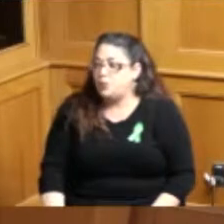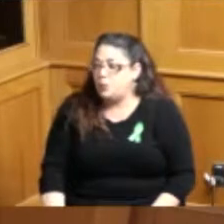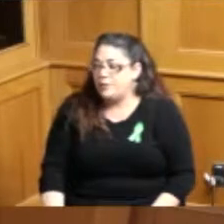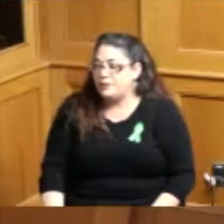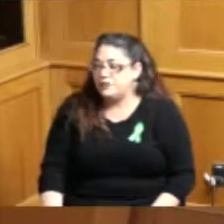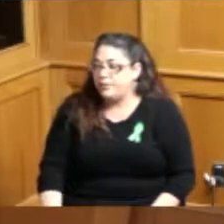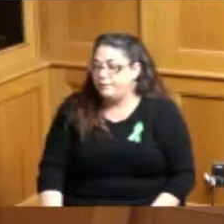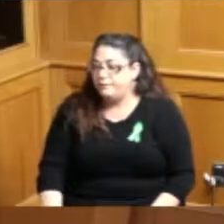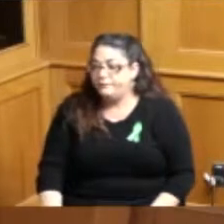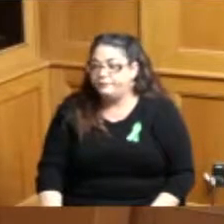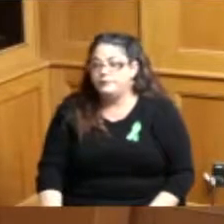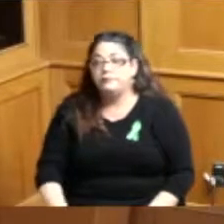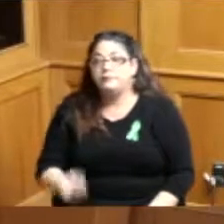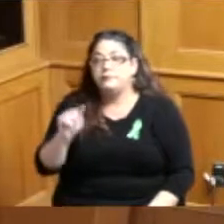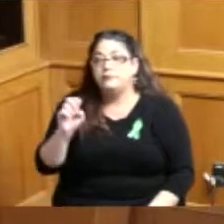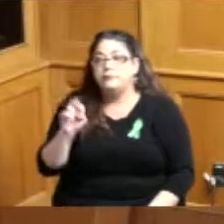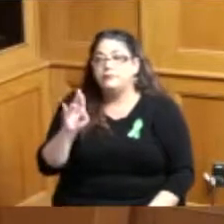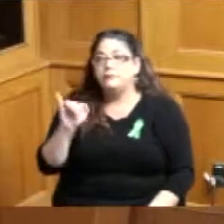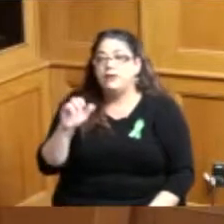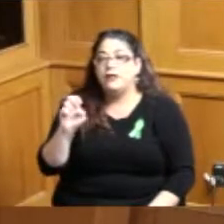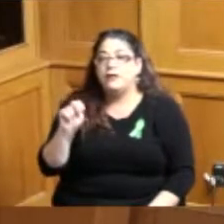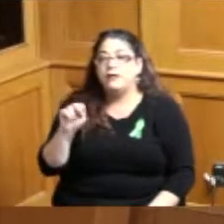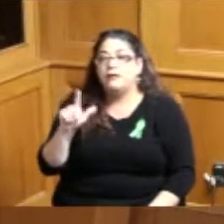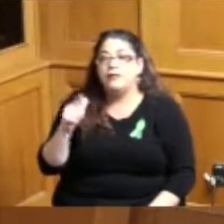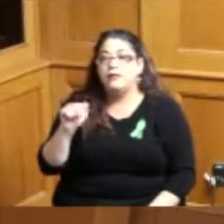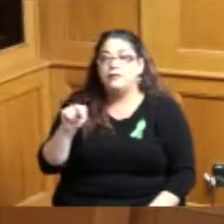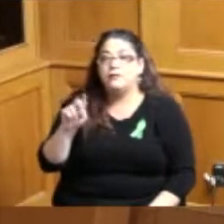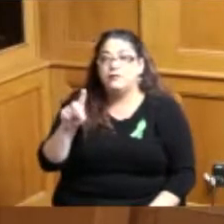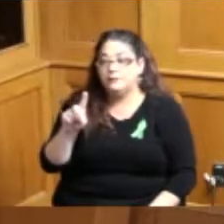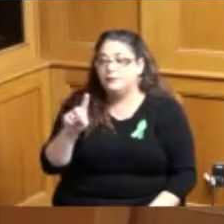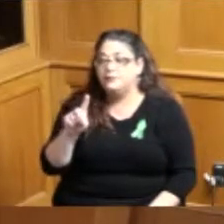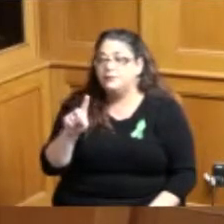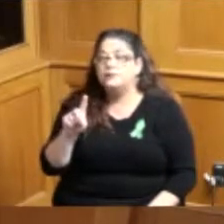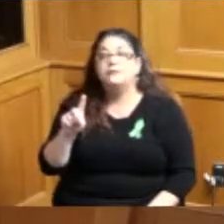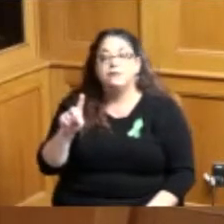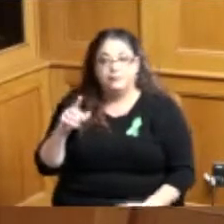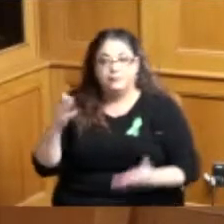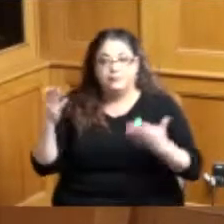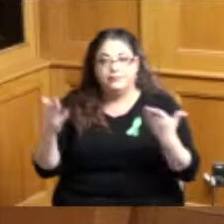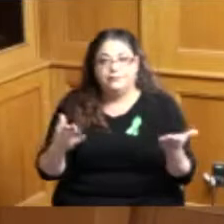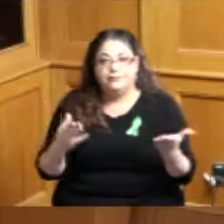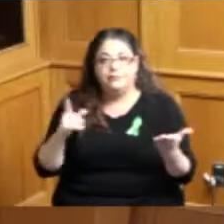hi my name is Terry England and I am here on behalf of those child care workers